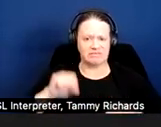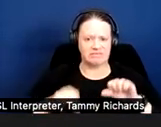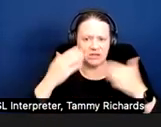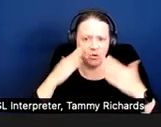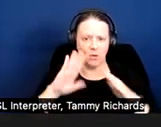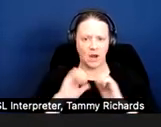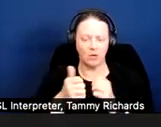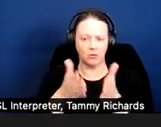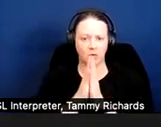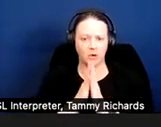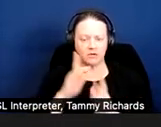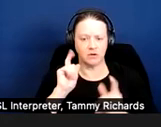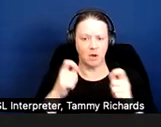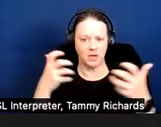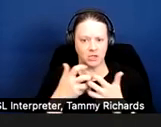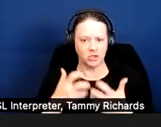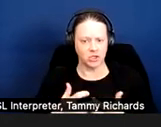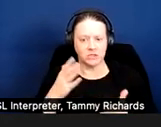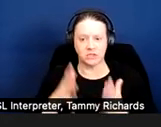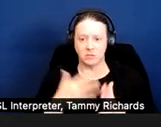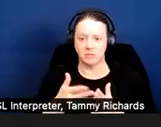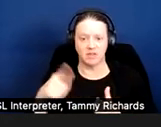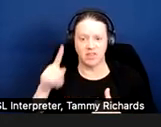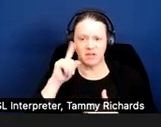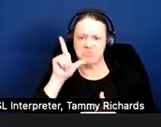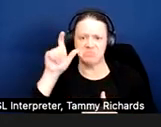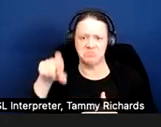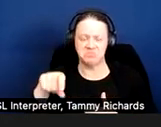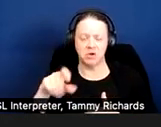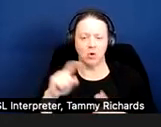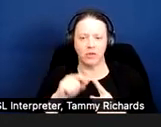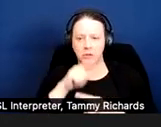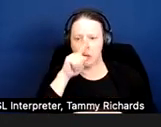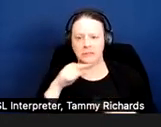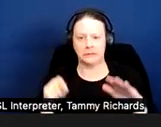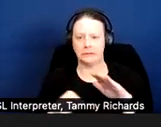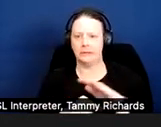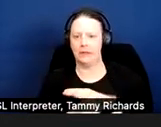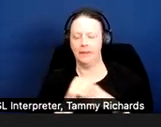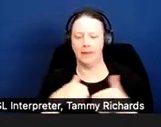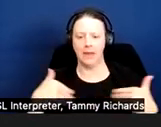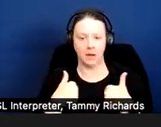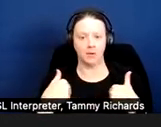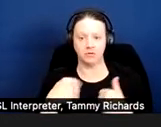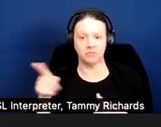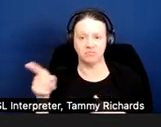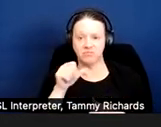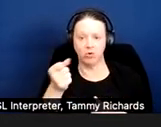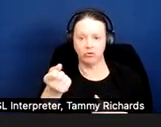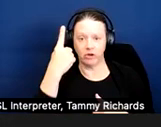Sometimes they think they don't need to or they just will sneak in animals, not understanding that they have a right to accommodations.